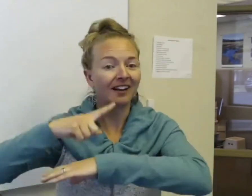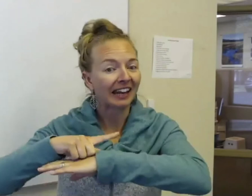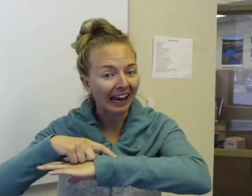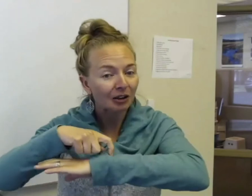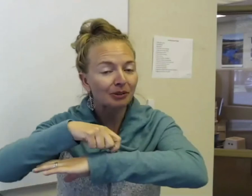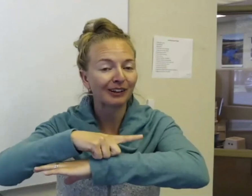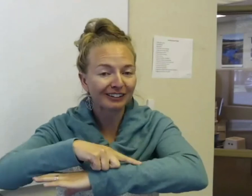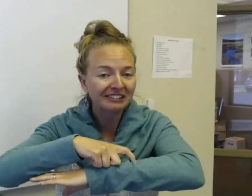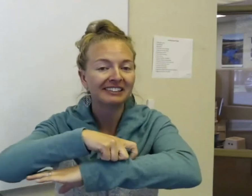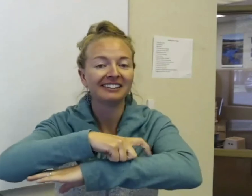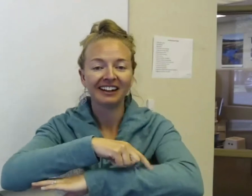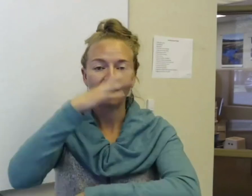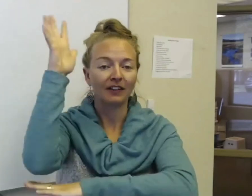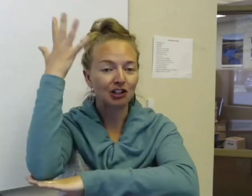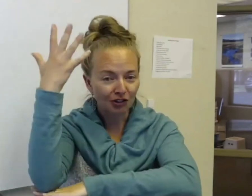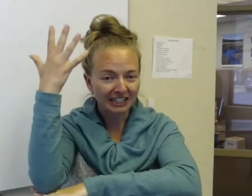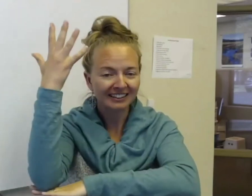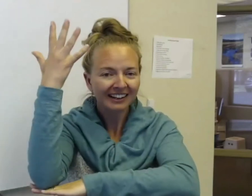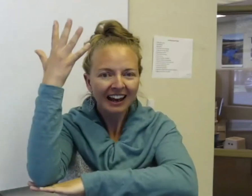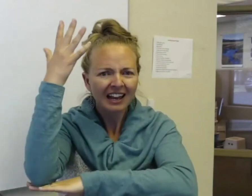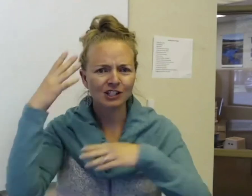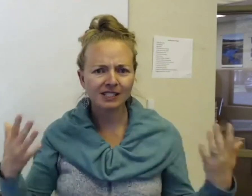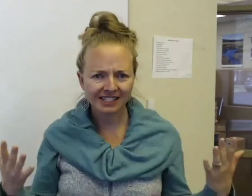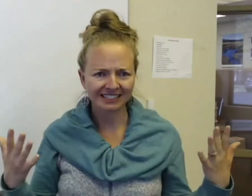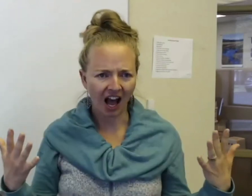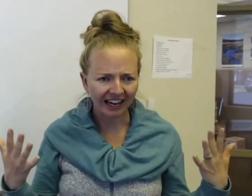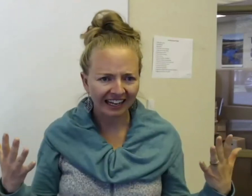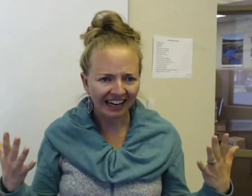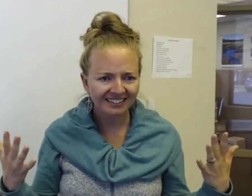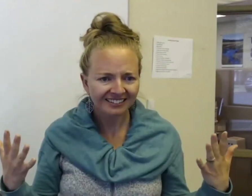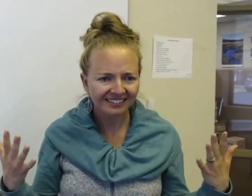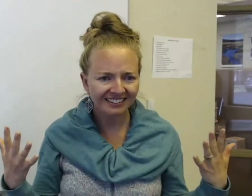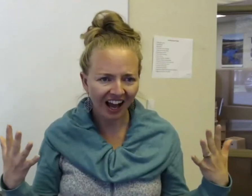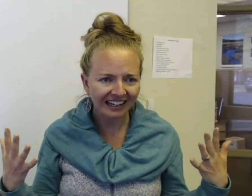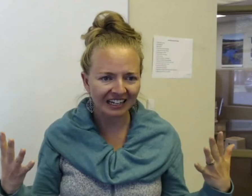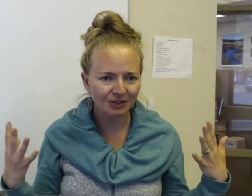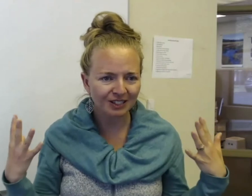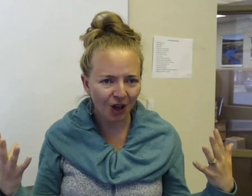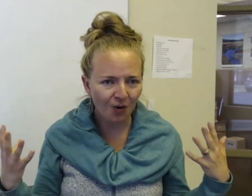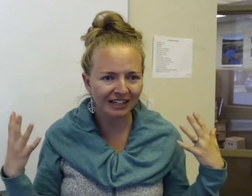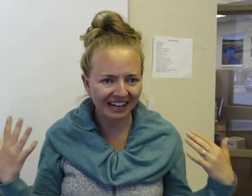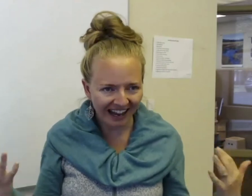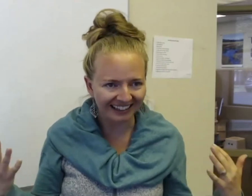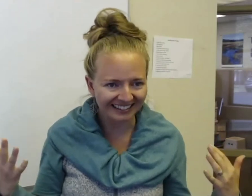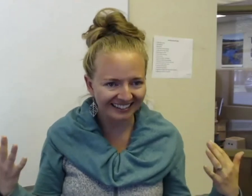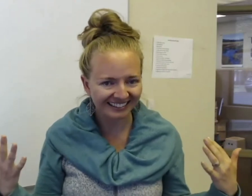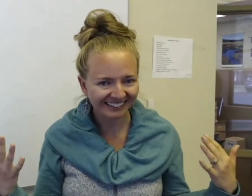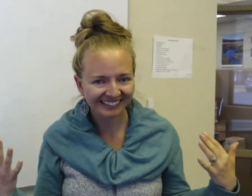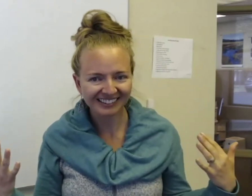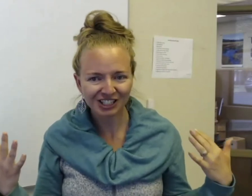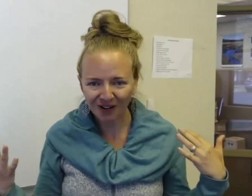the caterpillar. We have the tree. Did you see his eye gaze? His eye gaze was so intense!